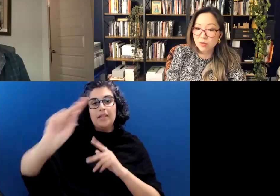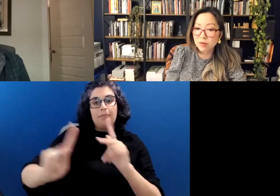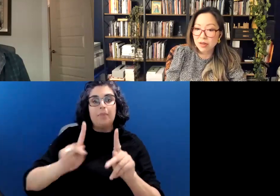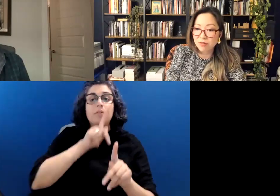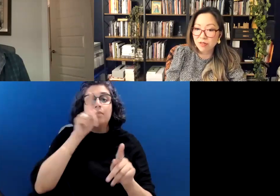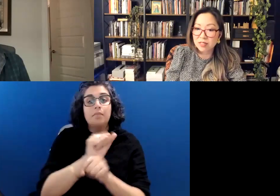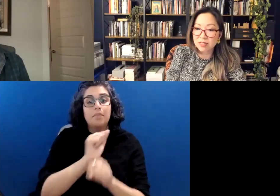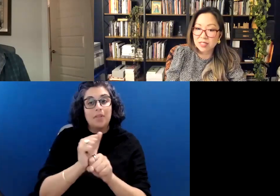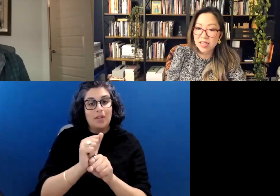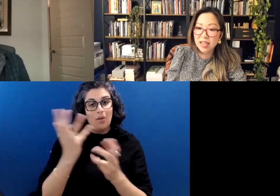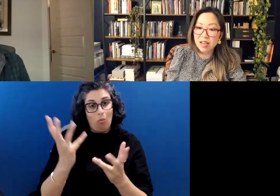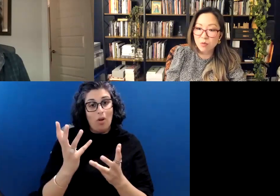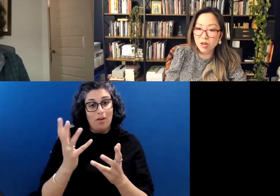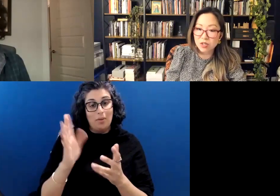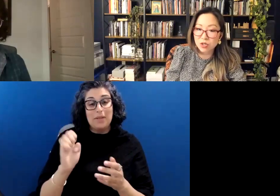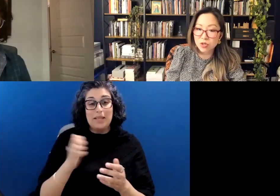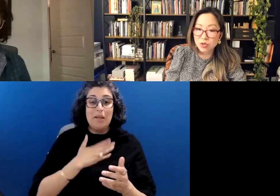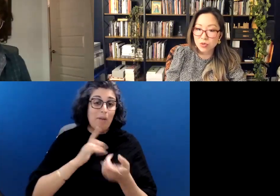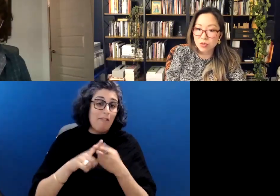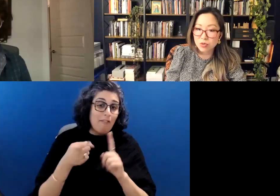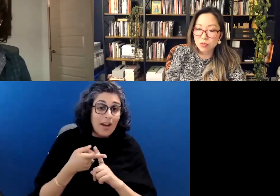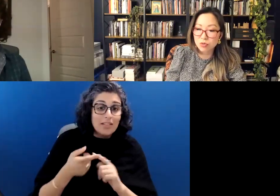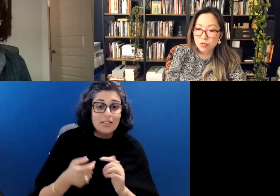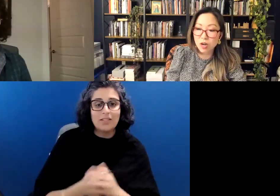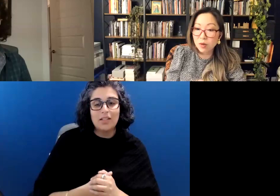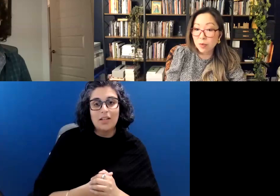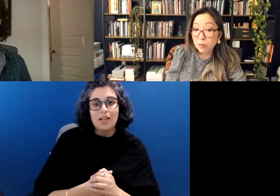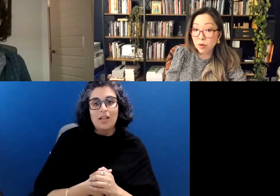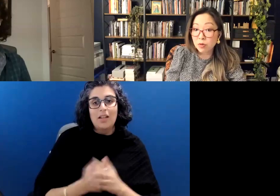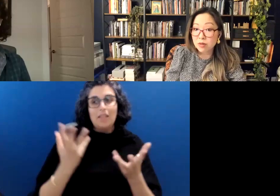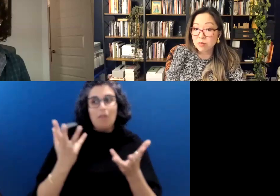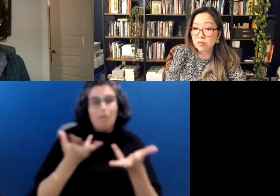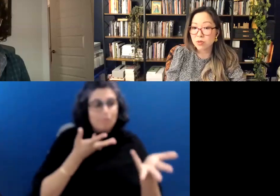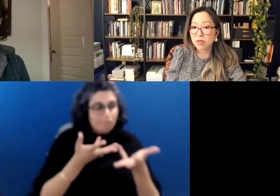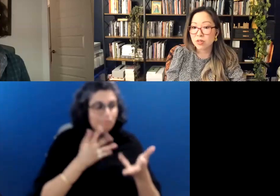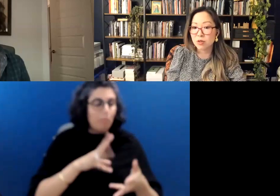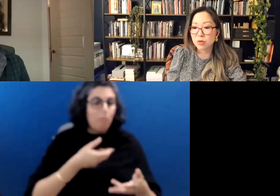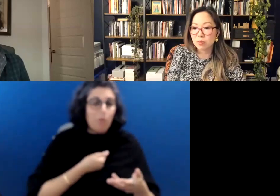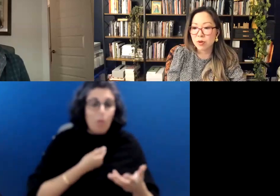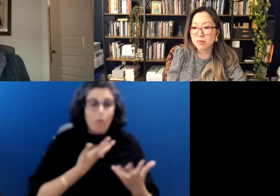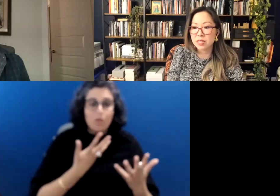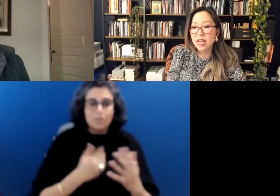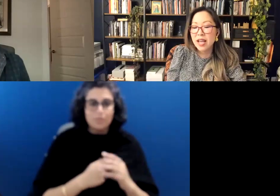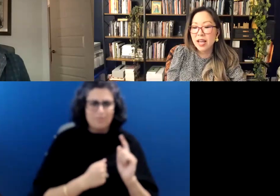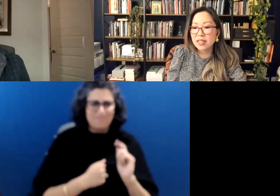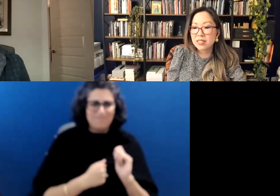to be my friends and want to talk about poems, or, you know, read poems.